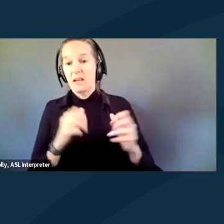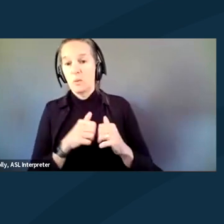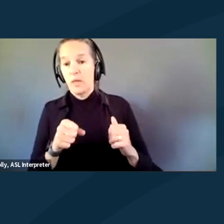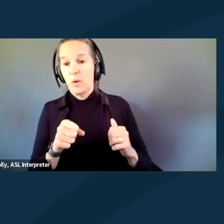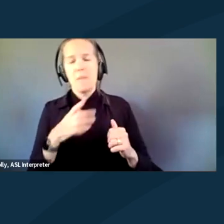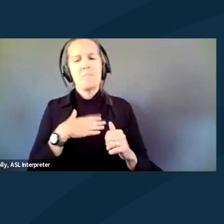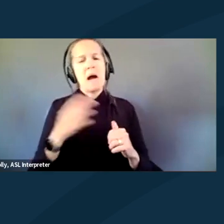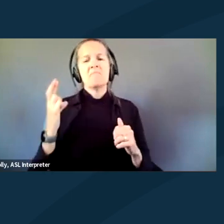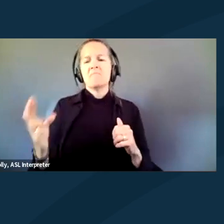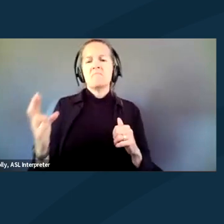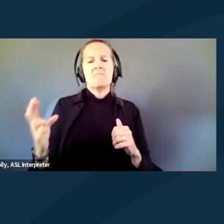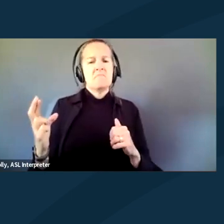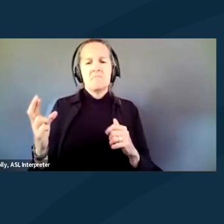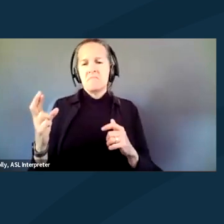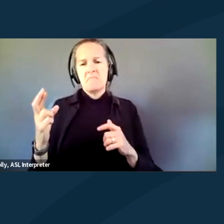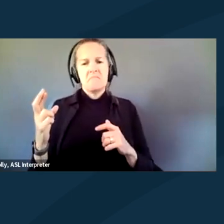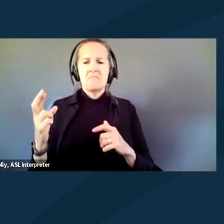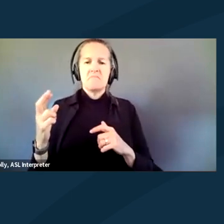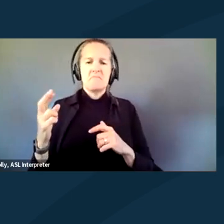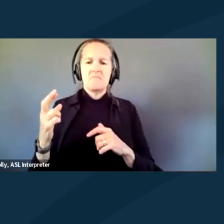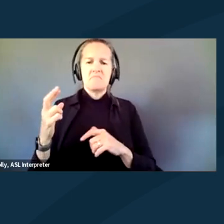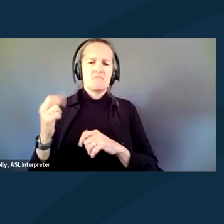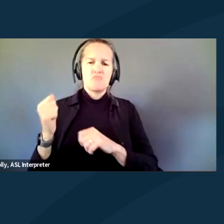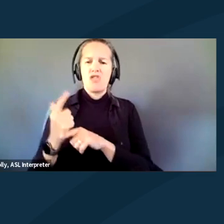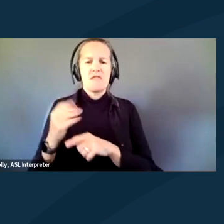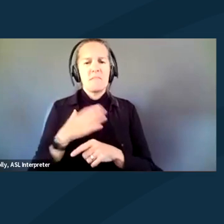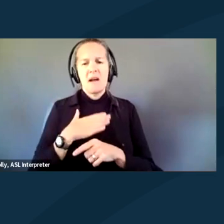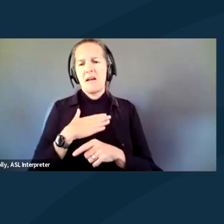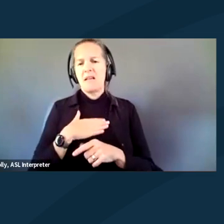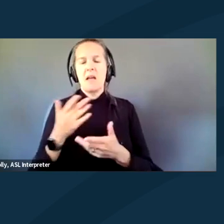a brother of mine who the cops said before he arrested,